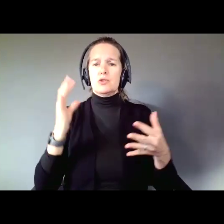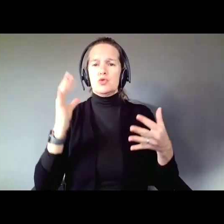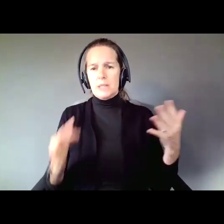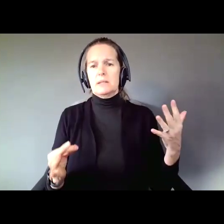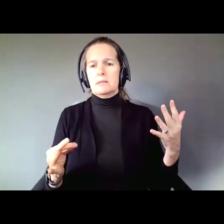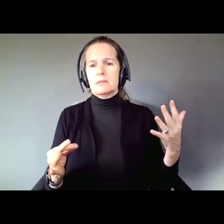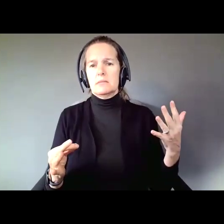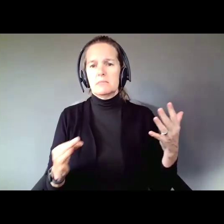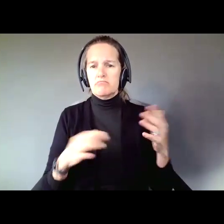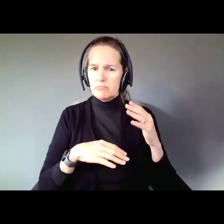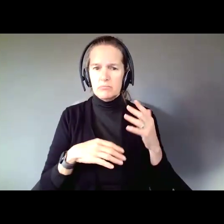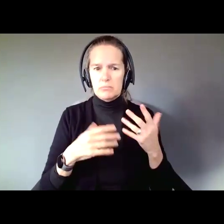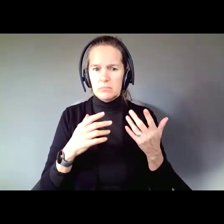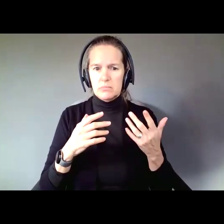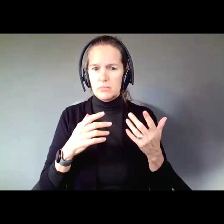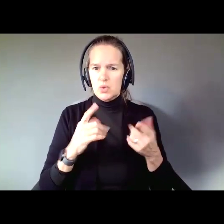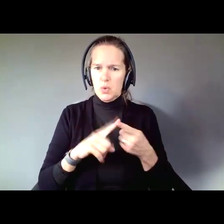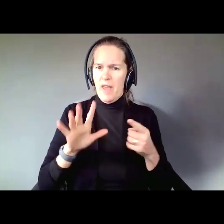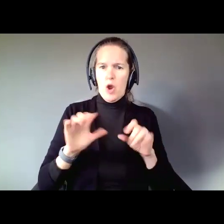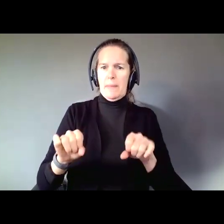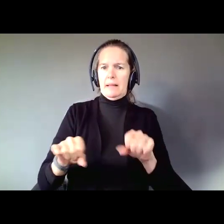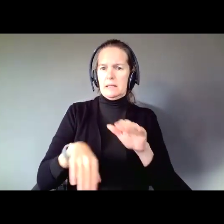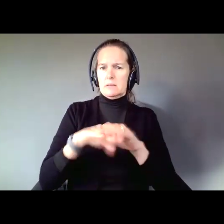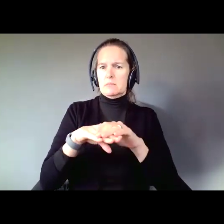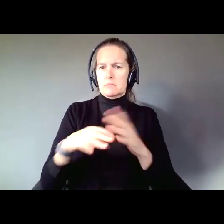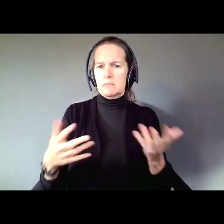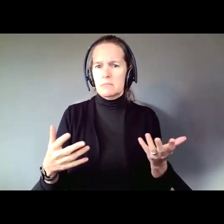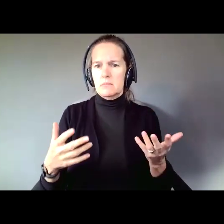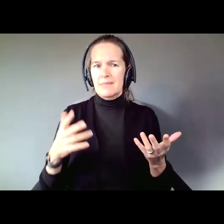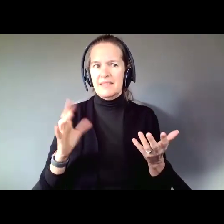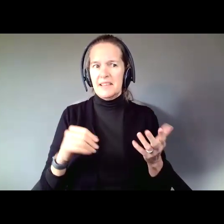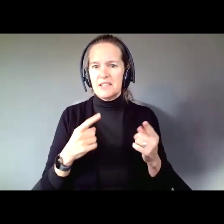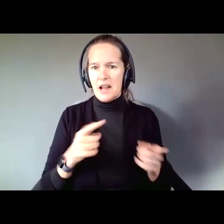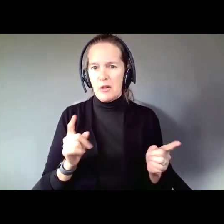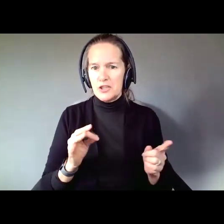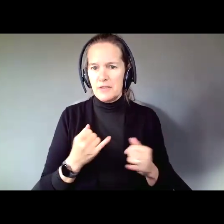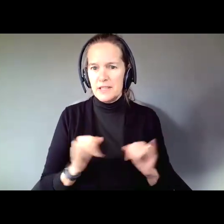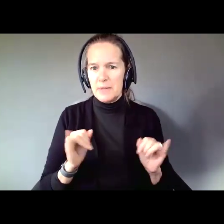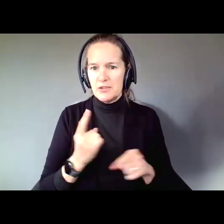of their abilities. That is easy. That is the Declaration of Independence, isn't it? We hold those truths